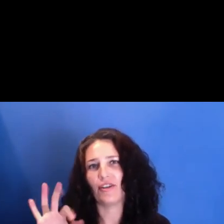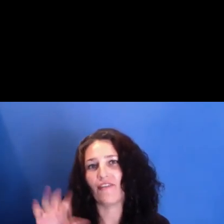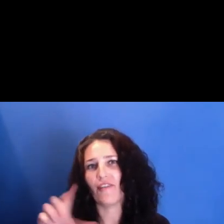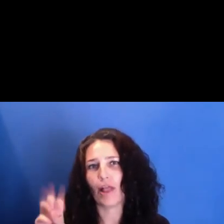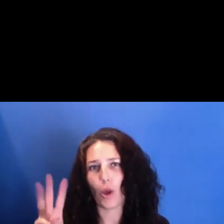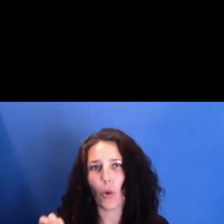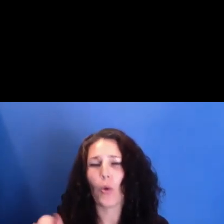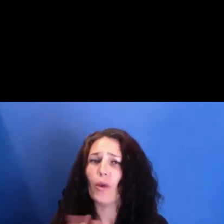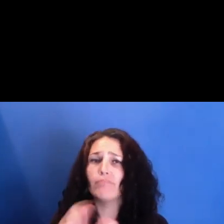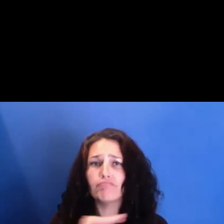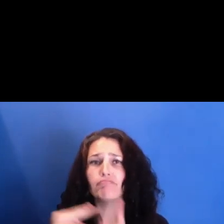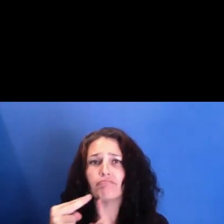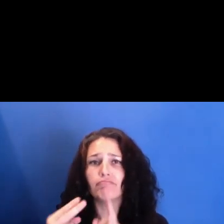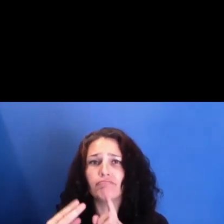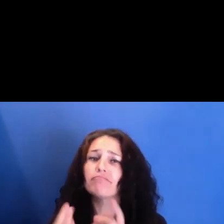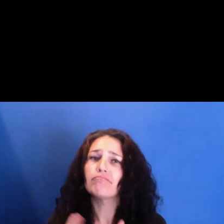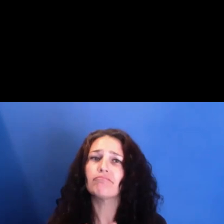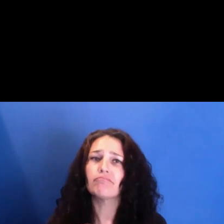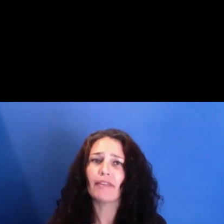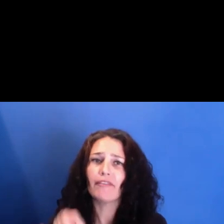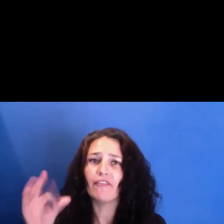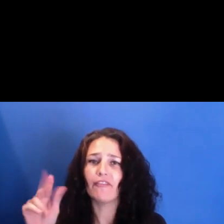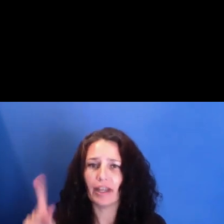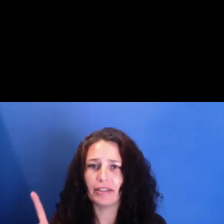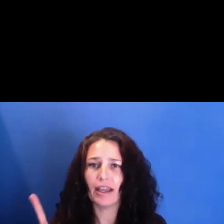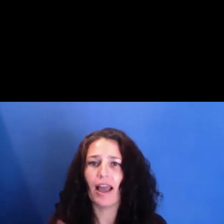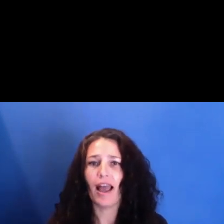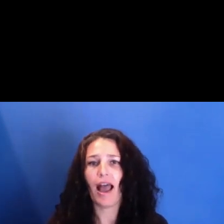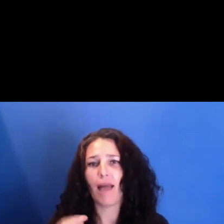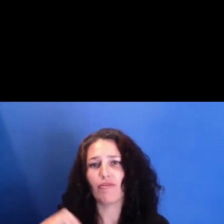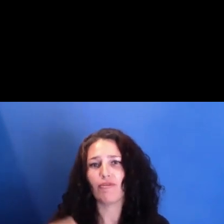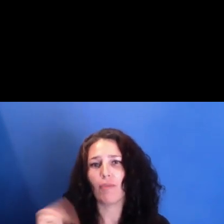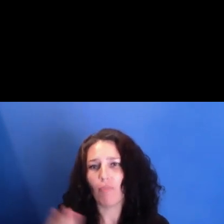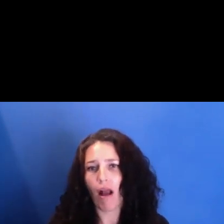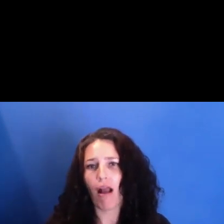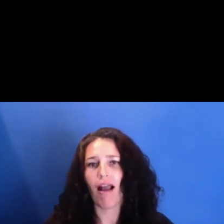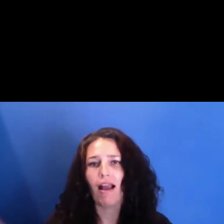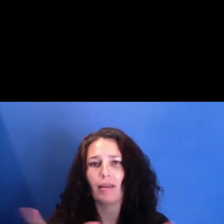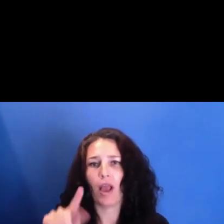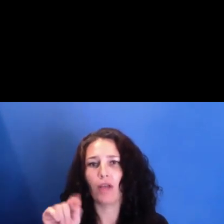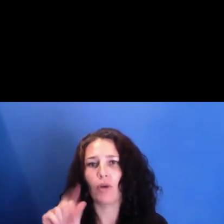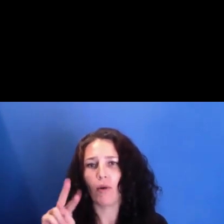And I'm coming to you from occupied Tongva land known as Los Angeles.